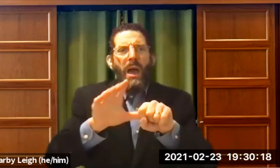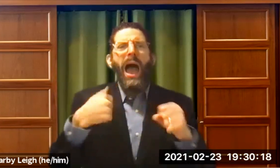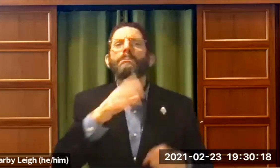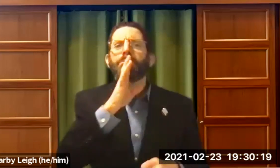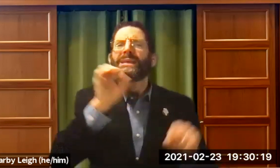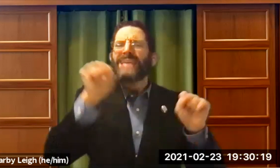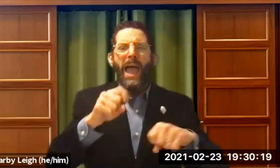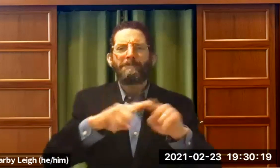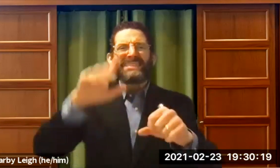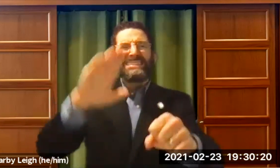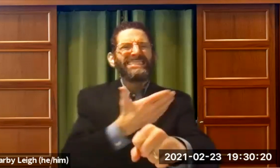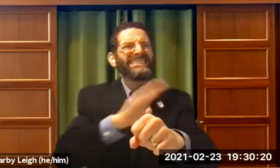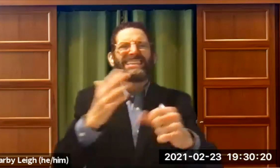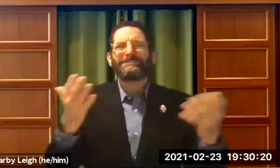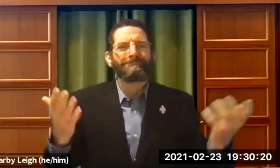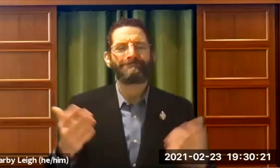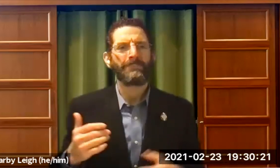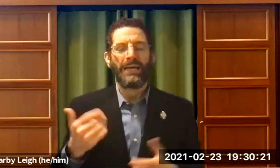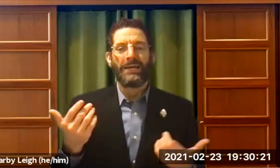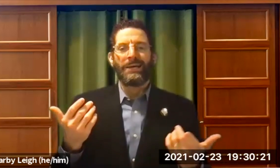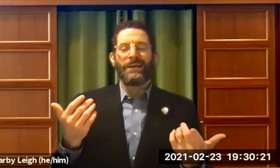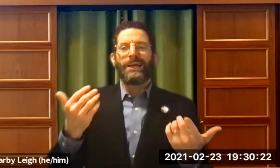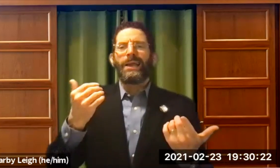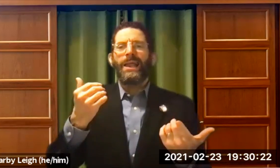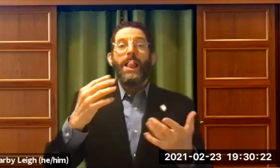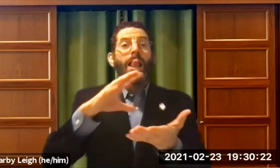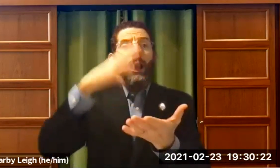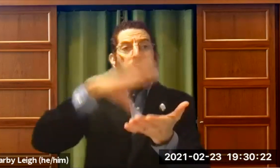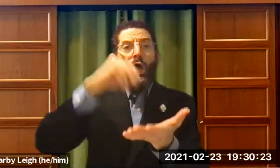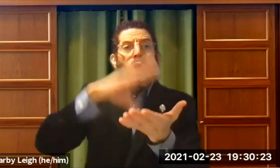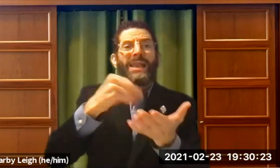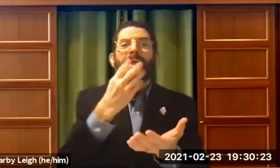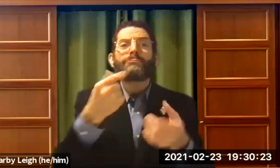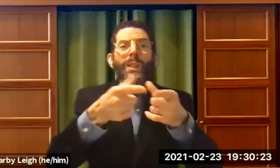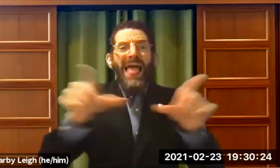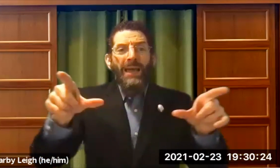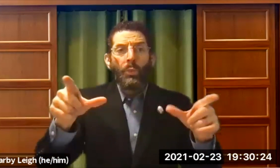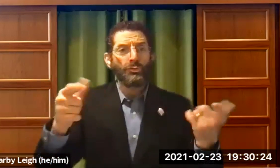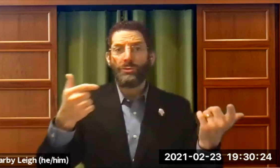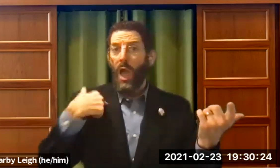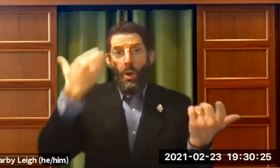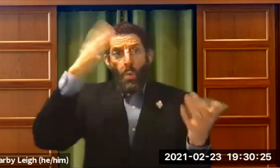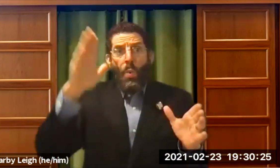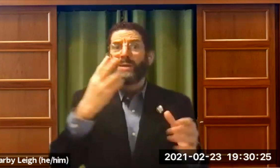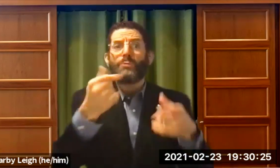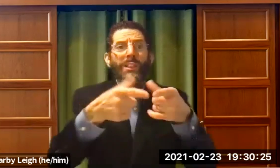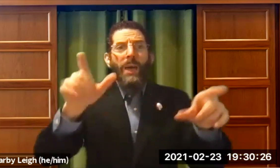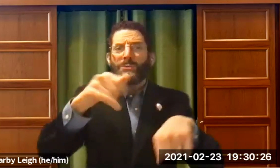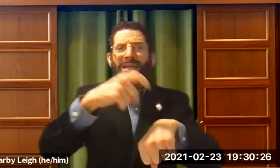They have to know the trope. I can't do that. I can speak, but not sing . So I learned the Hebrew language.